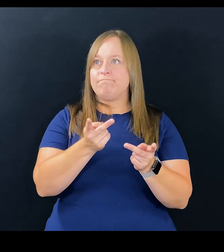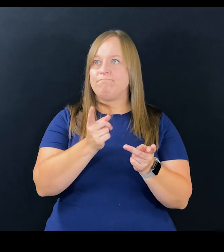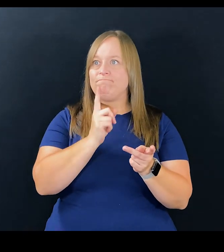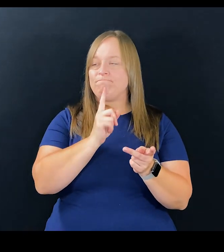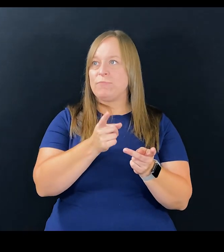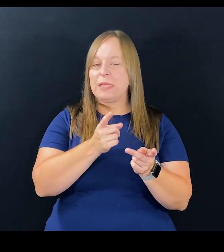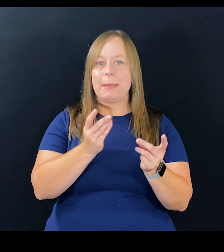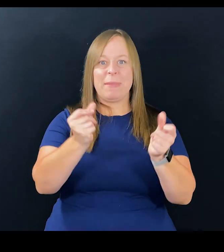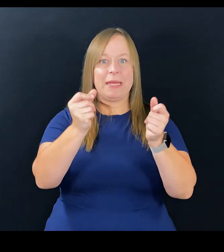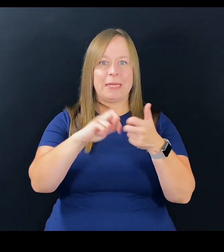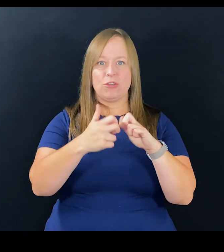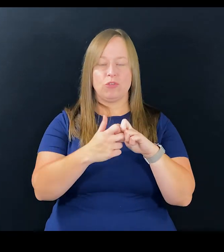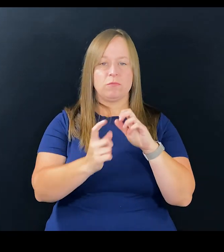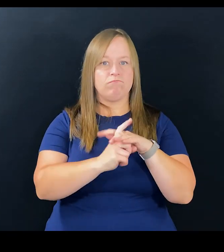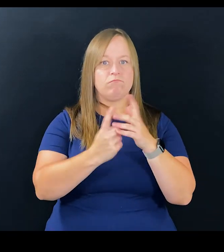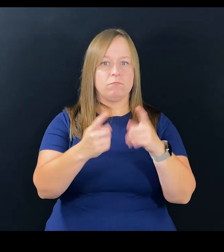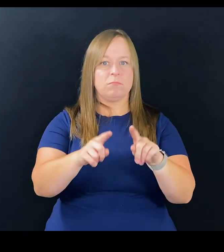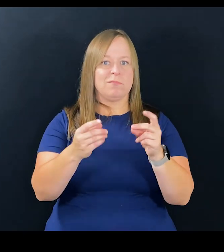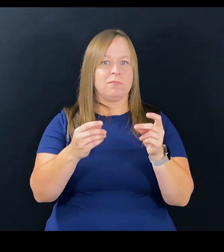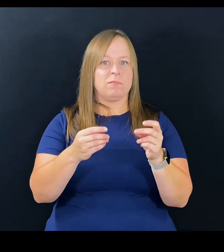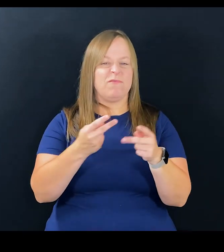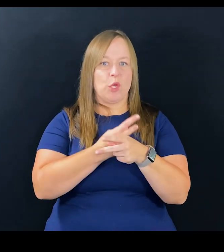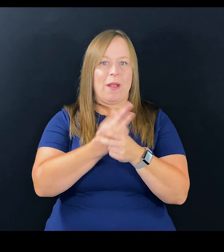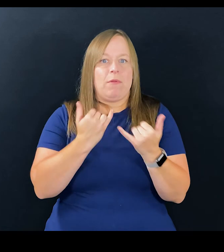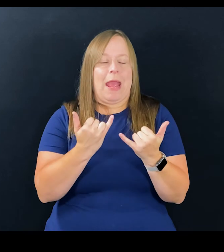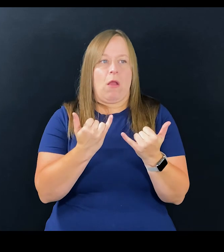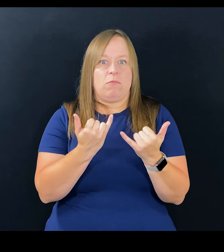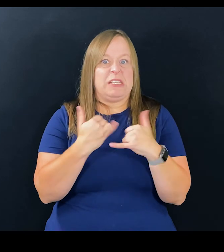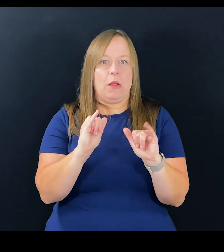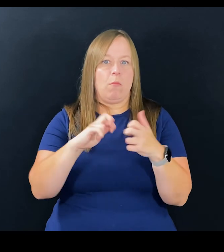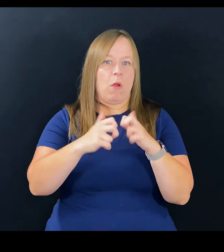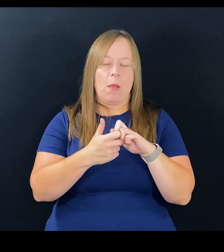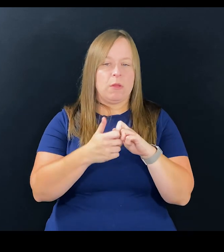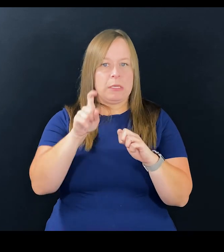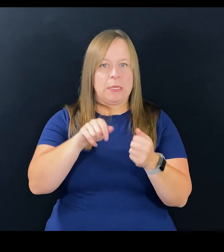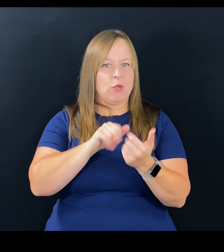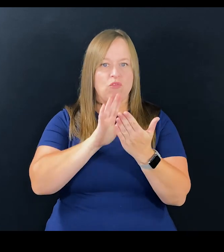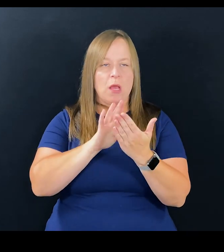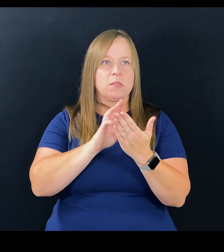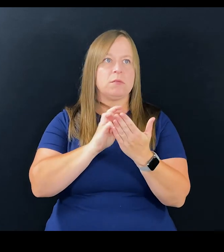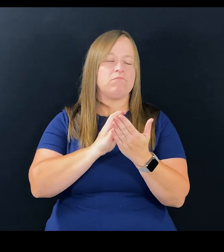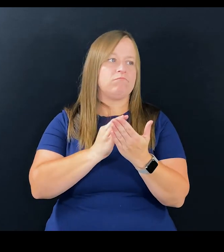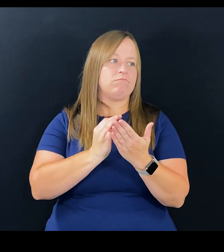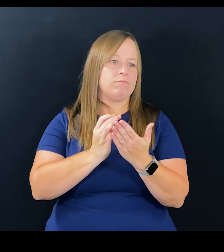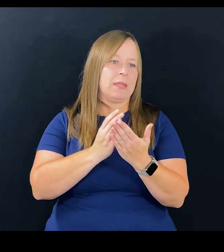as really immediate issues that are still out there that need to be addressed